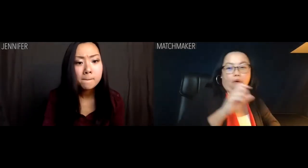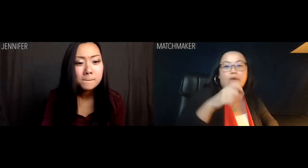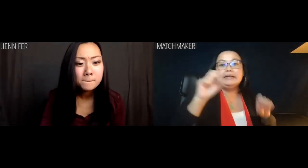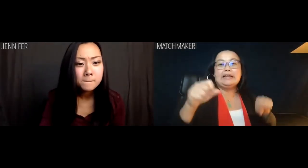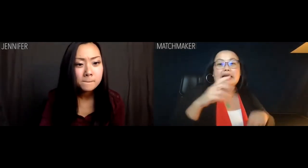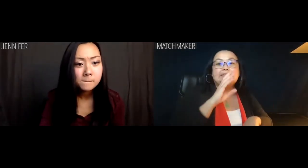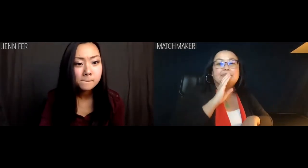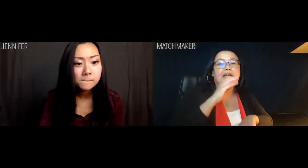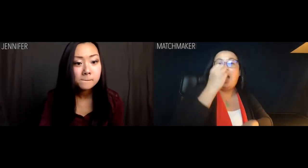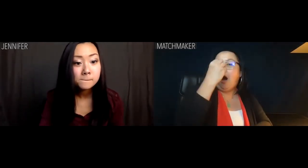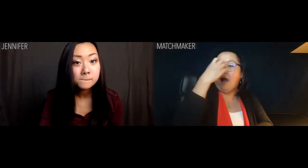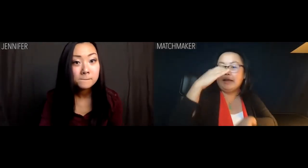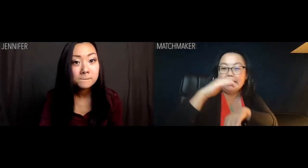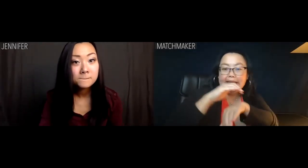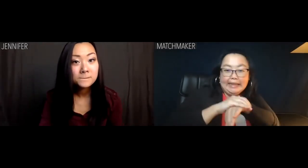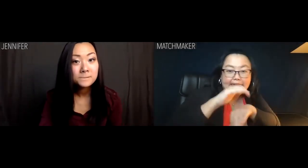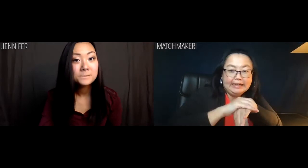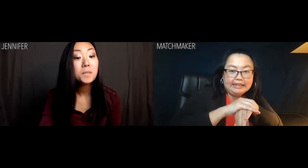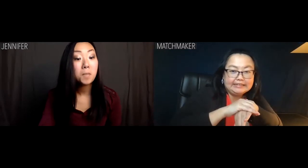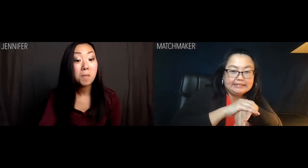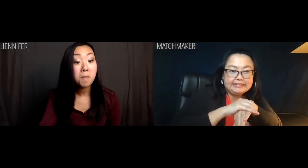Matchmaker: Yes, Hong Kong English.